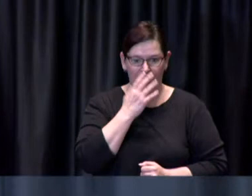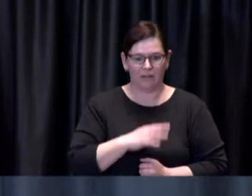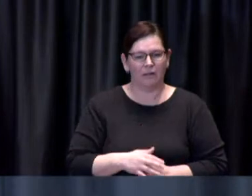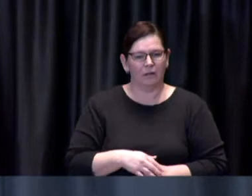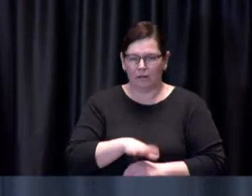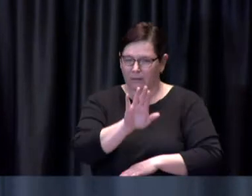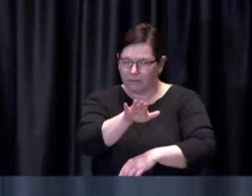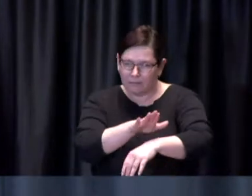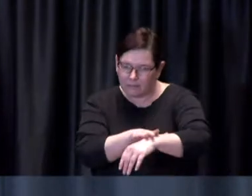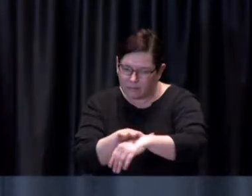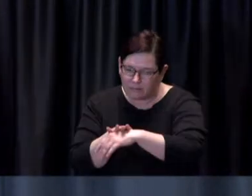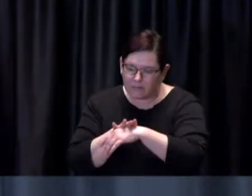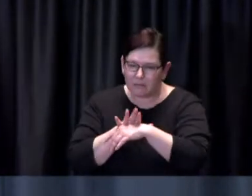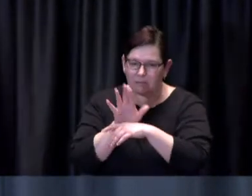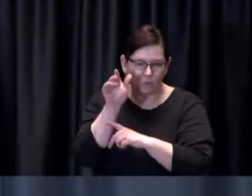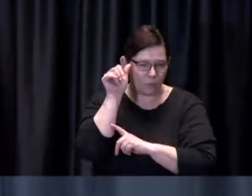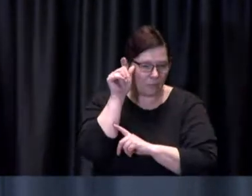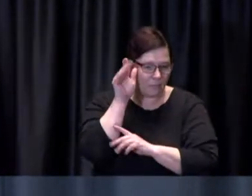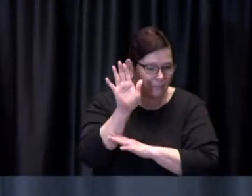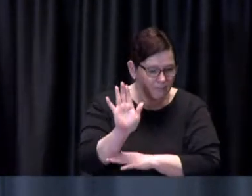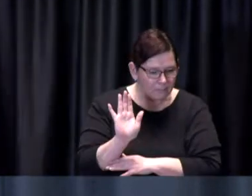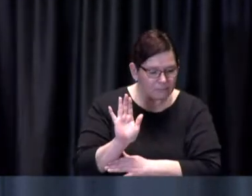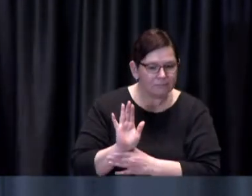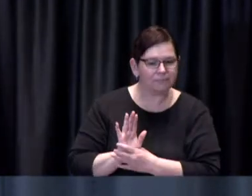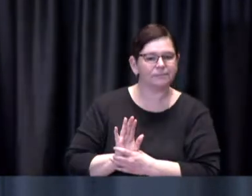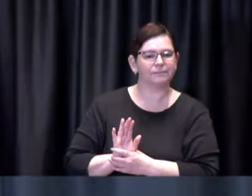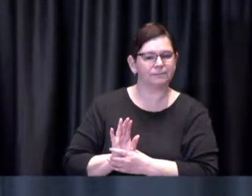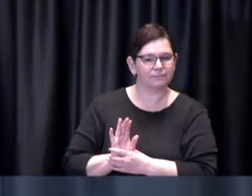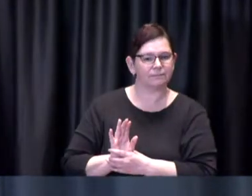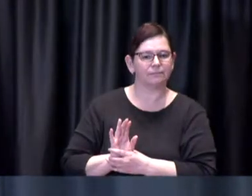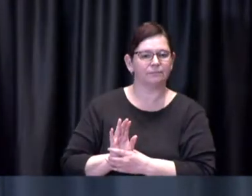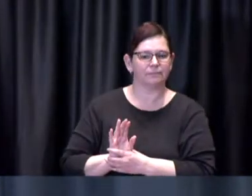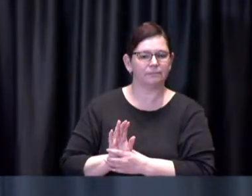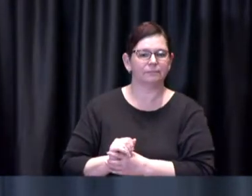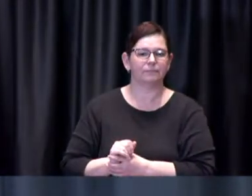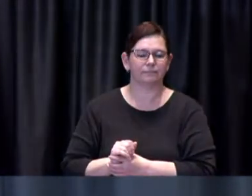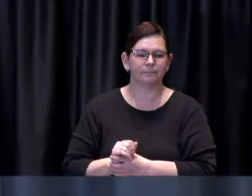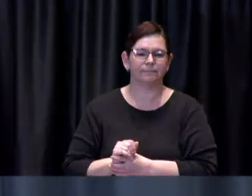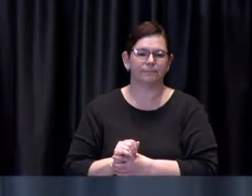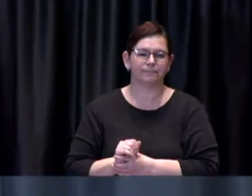we all appreciate that the notion if you will of you know perhaps signing up and going to a